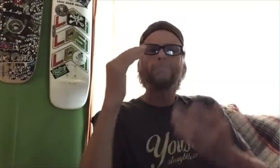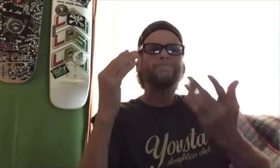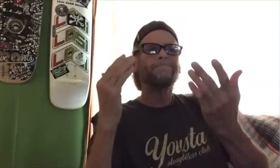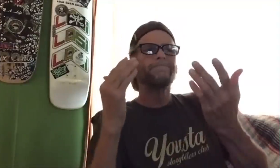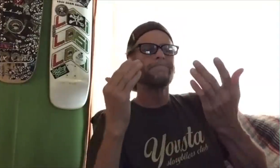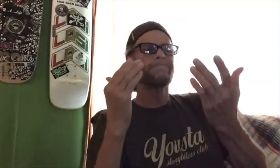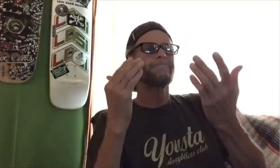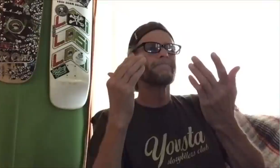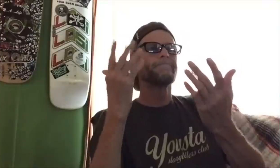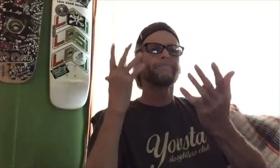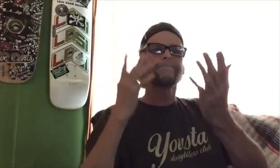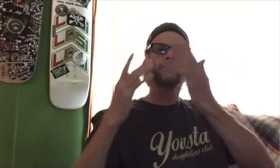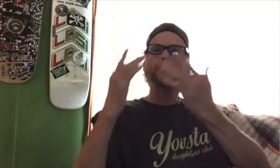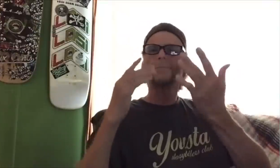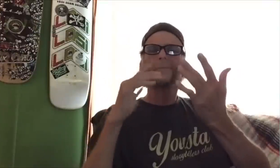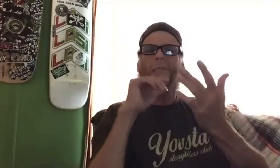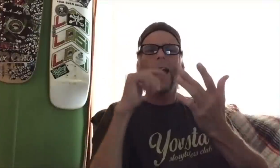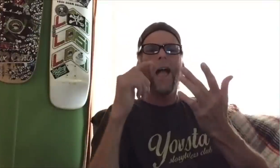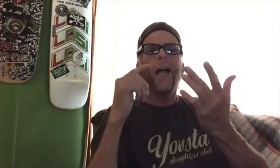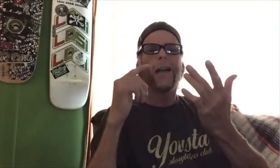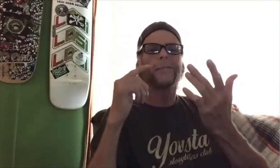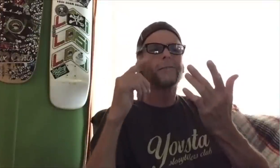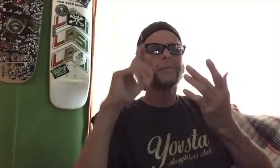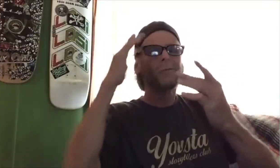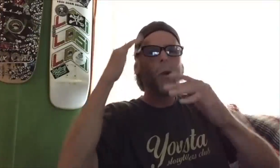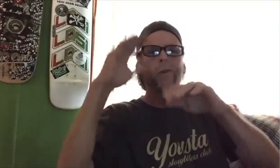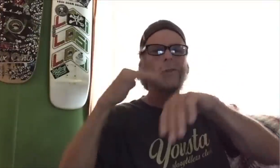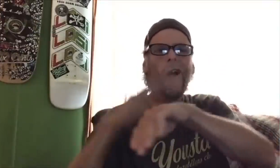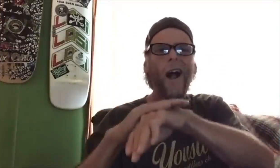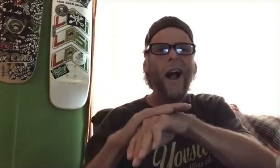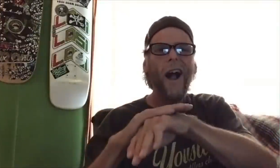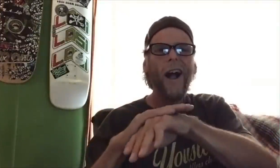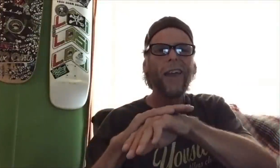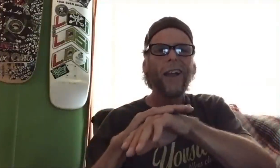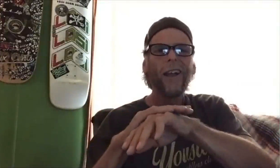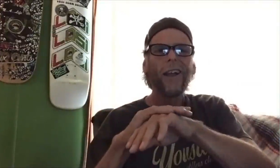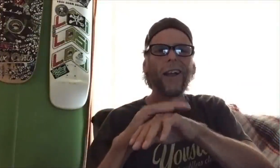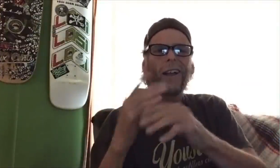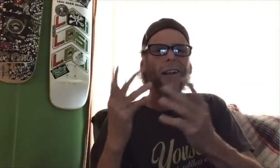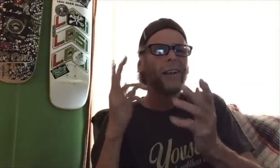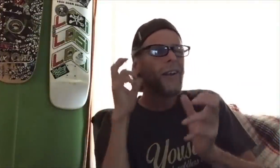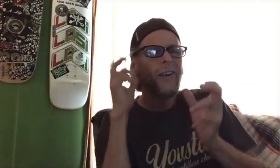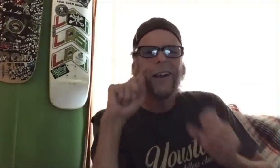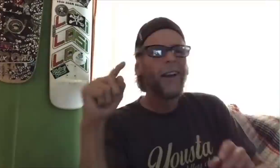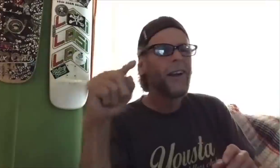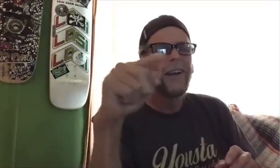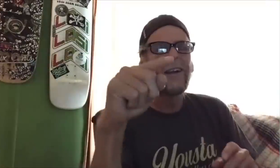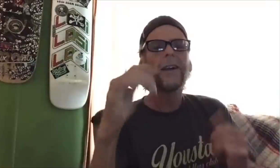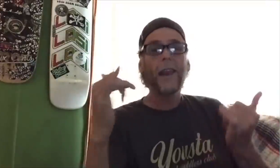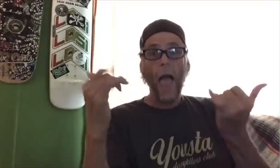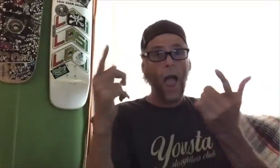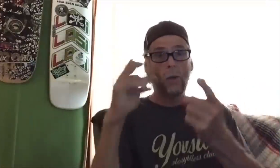You know...it just wasn't something he thought about.